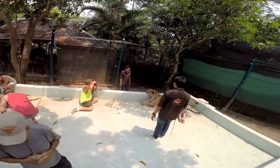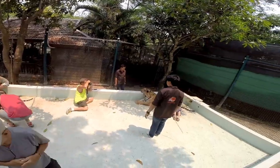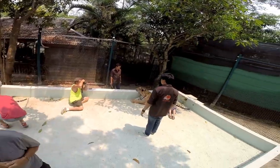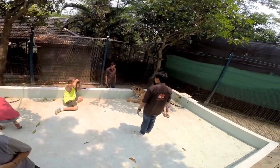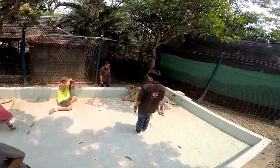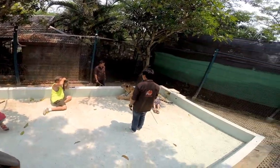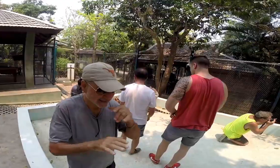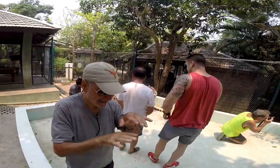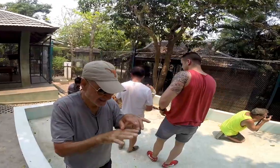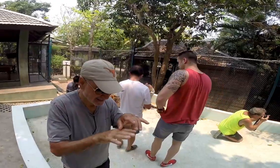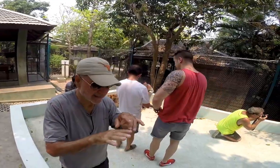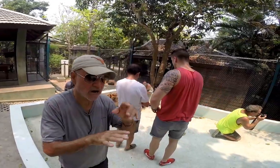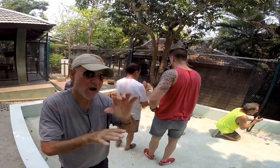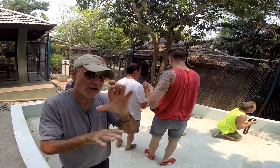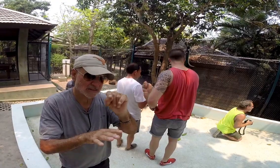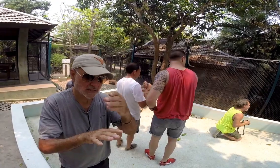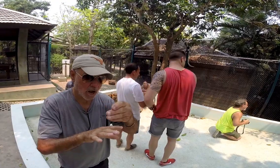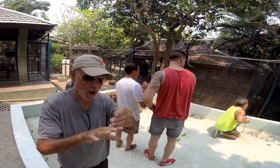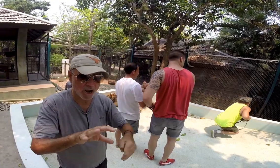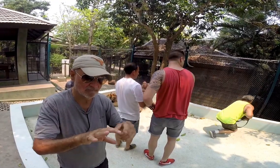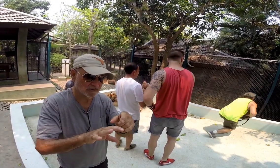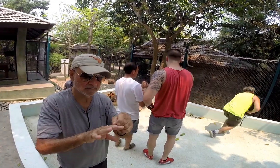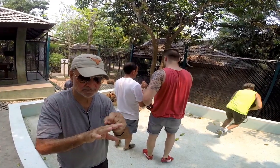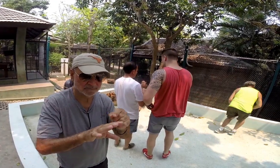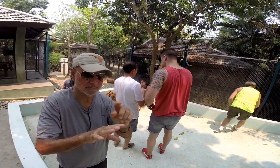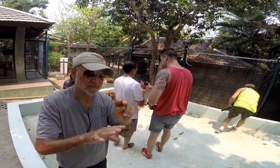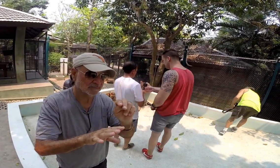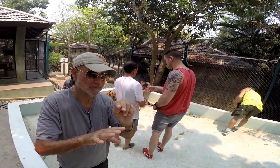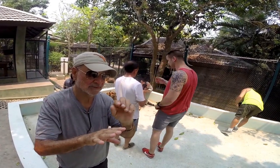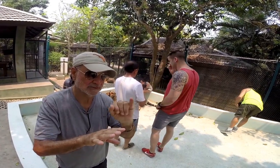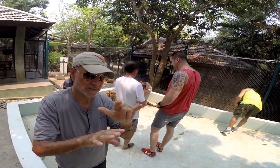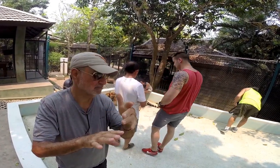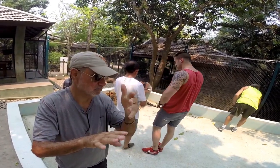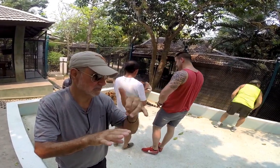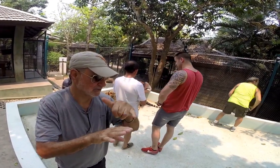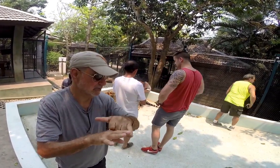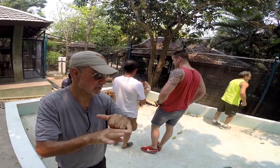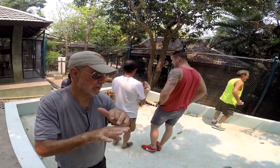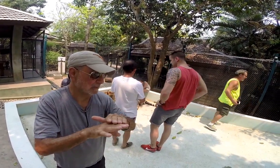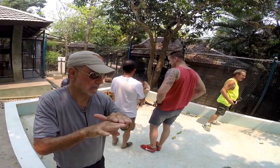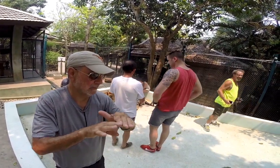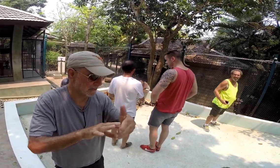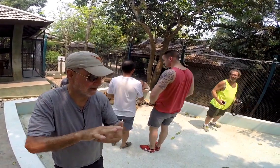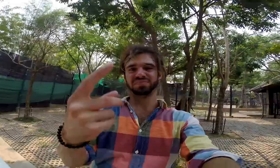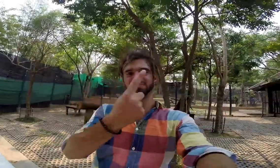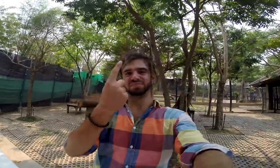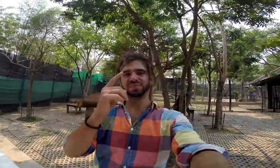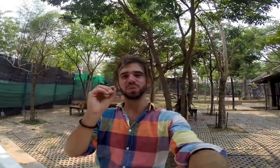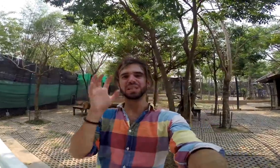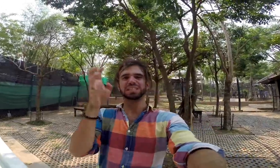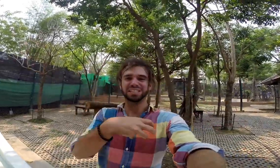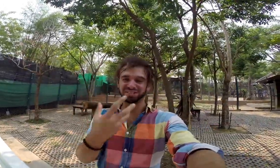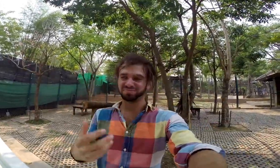I checked the paw, and the nail is not sharp - they cut it off. Makes sense, so they wont scratch anyone. How you feeling, Dad?